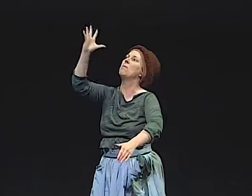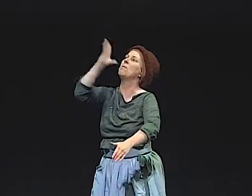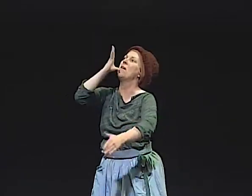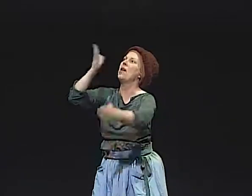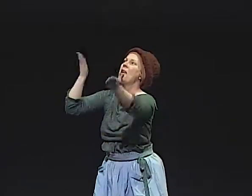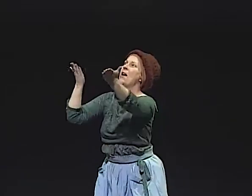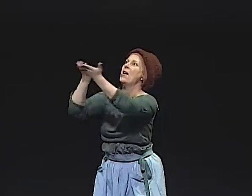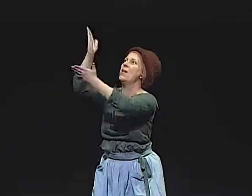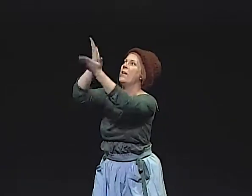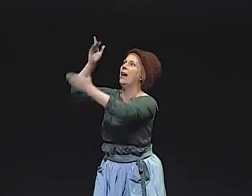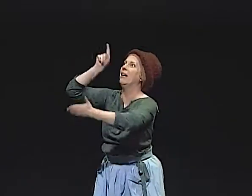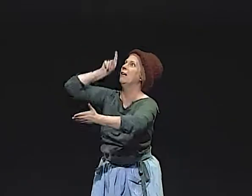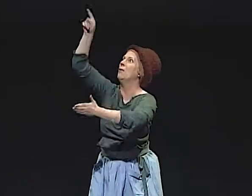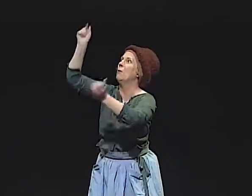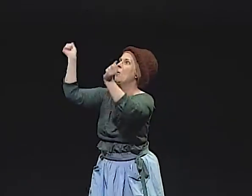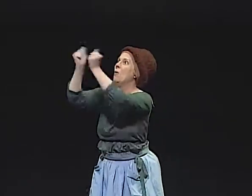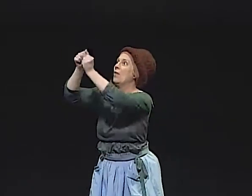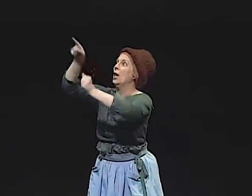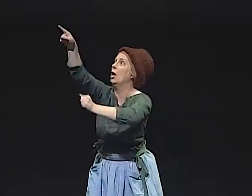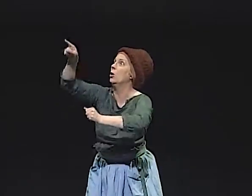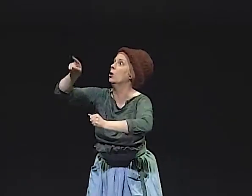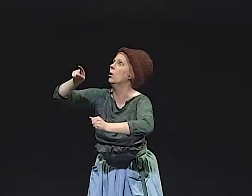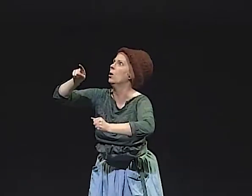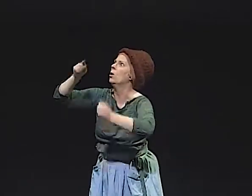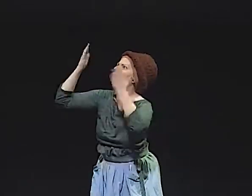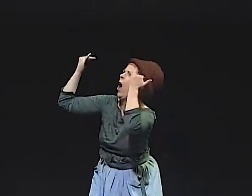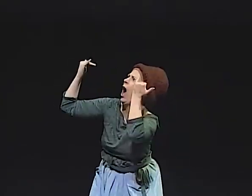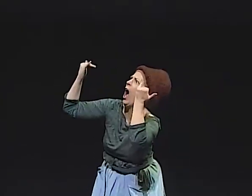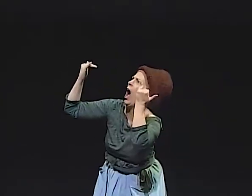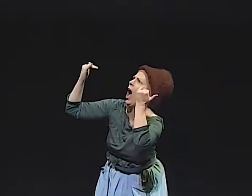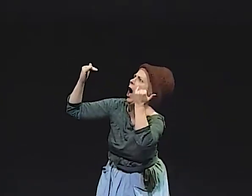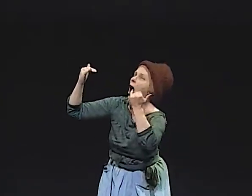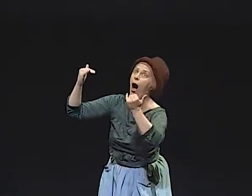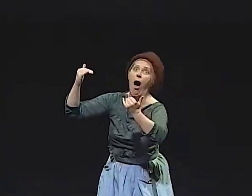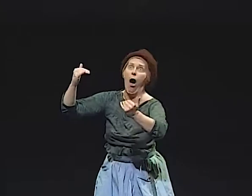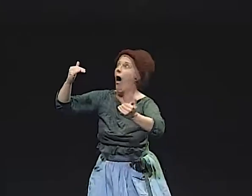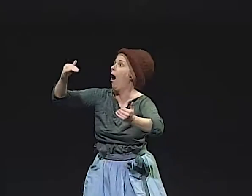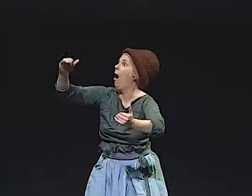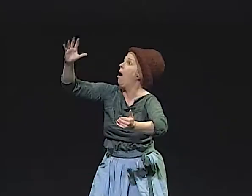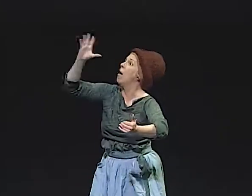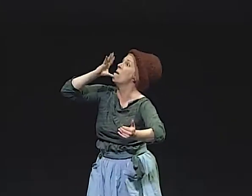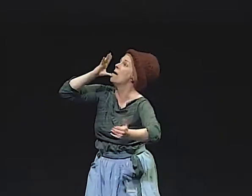"IF I CAN SEE A BEE, I'LL KNOW THAT MY MOTHER IS SAFE "IN HEAVEN WITH YOU.